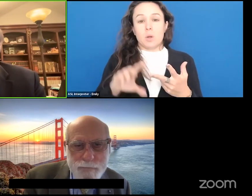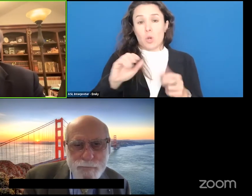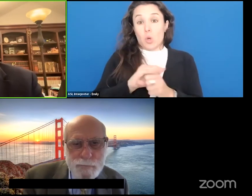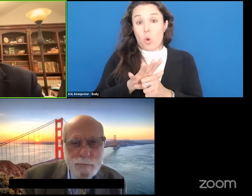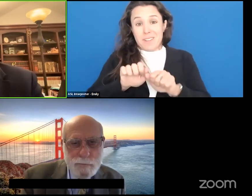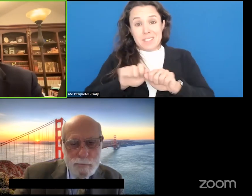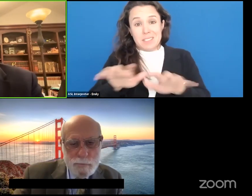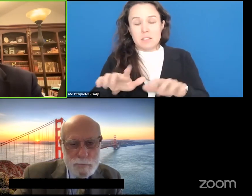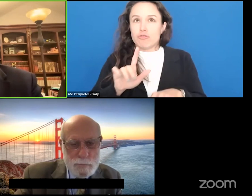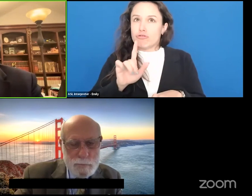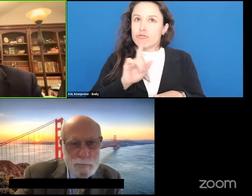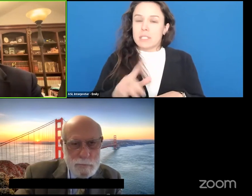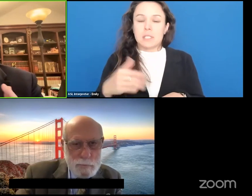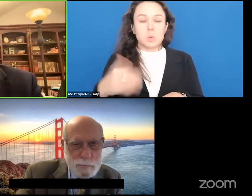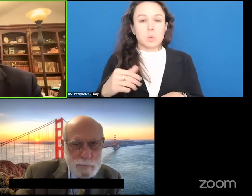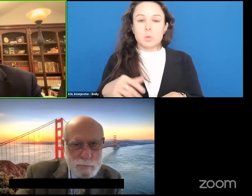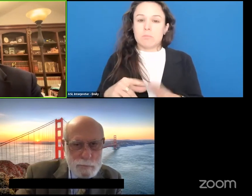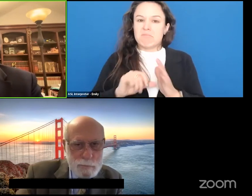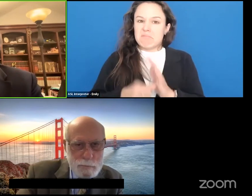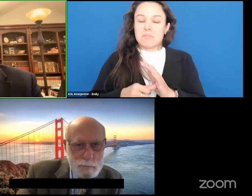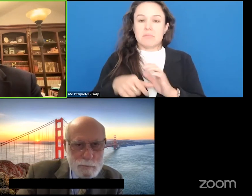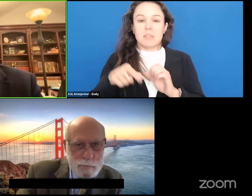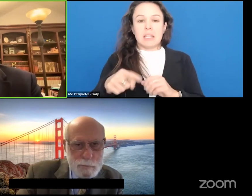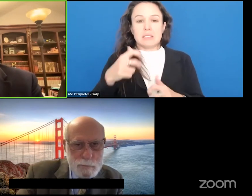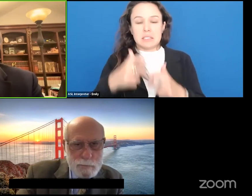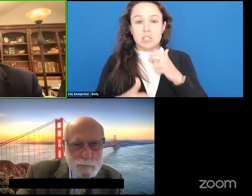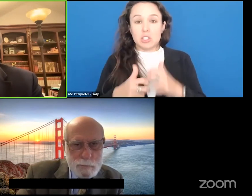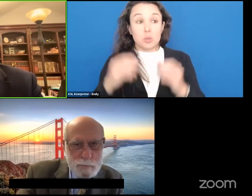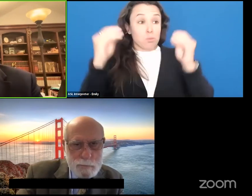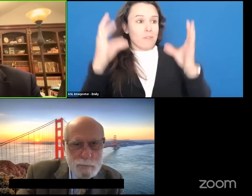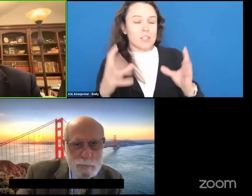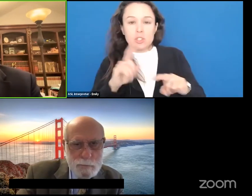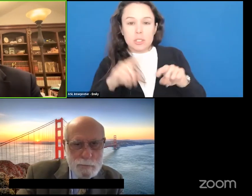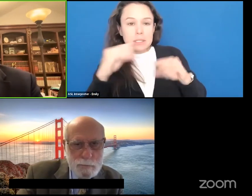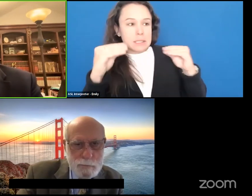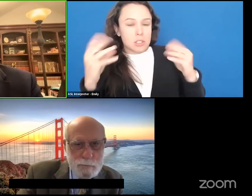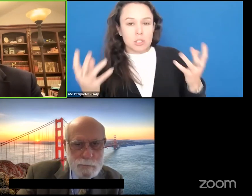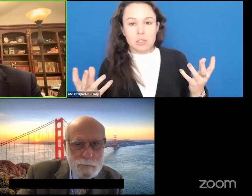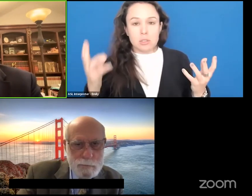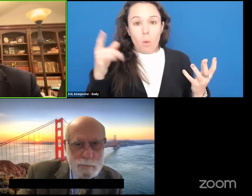really brought this out. We had professors couldn't teach their classes because – they're at the top of their field